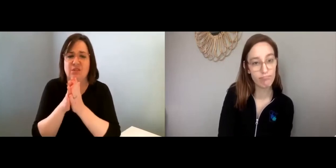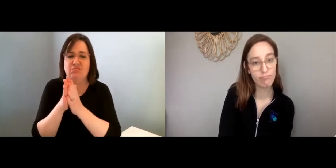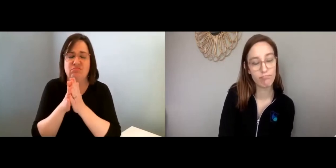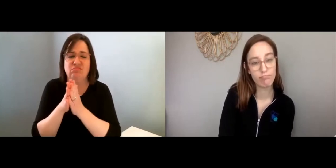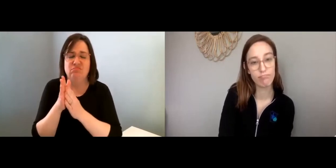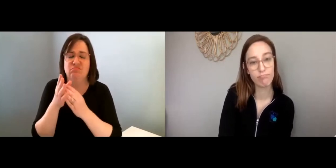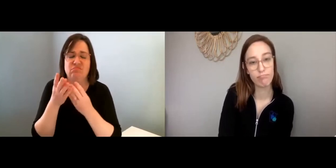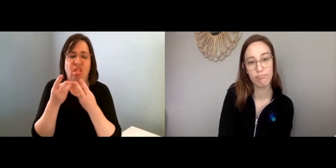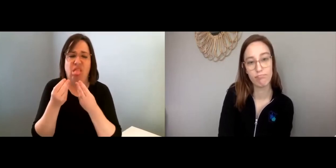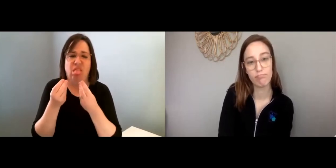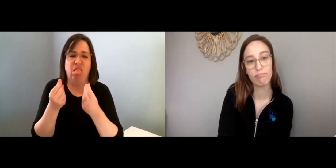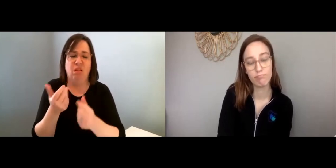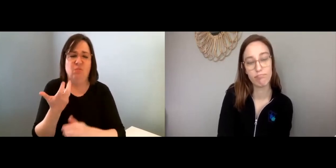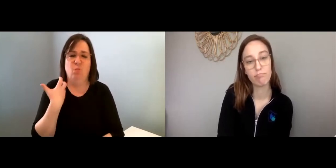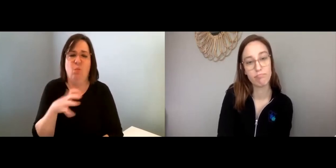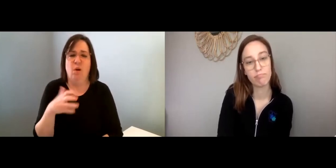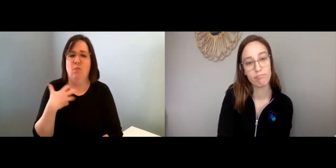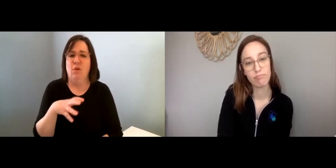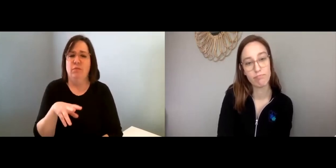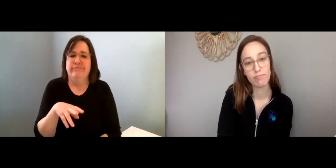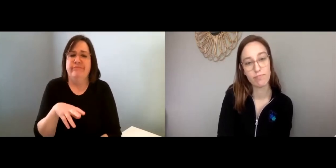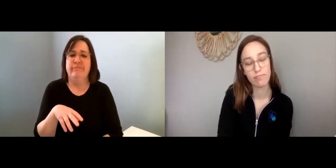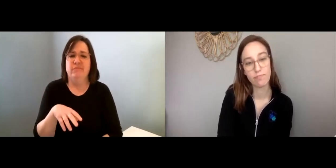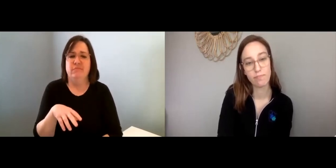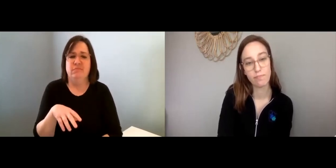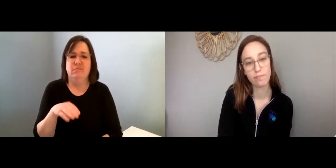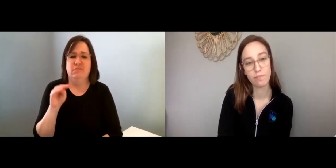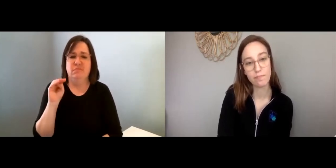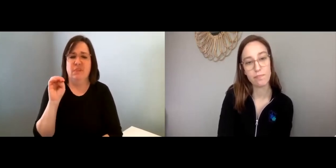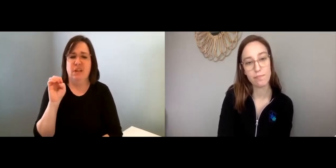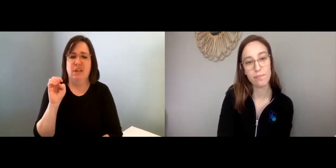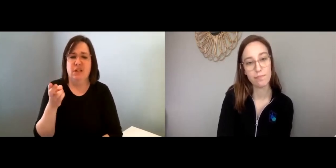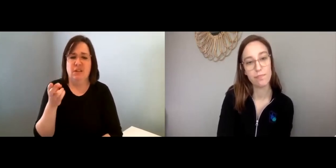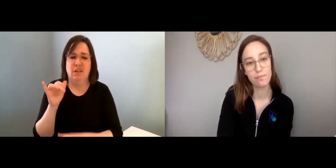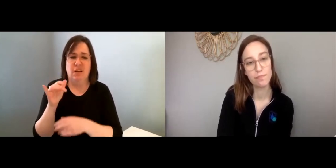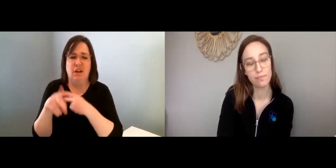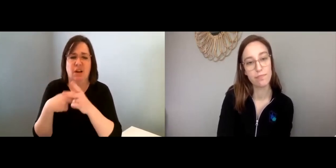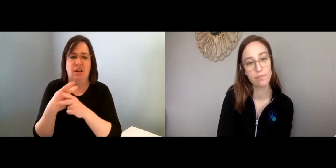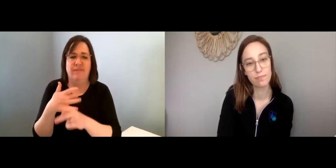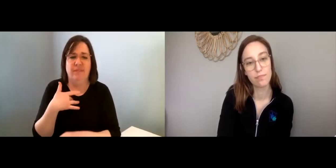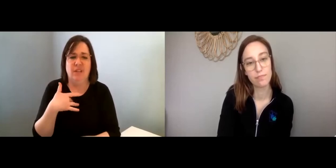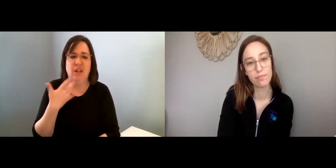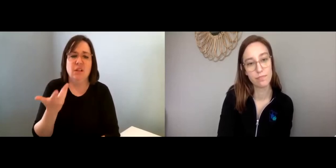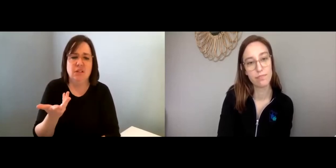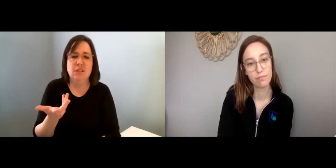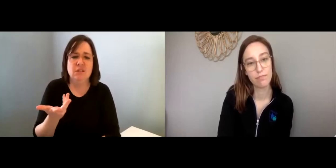Your motivation is just... not there. You just feel kind of “meh.”